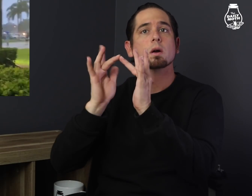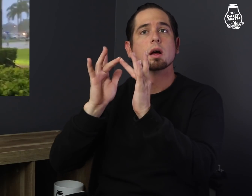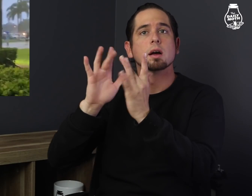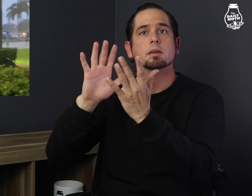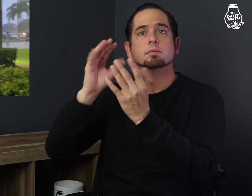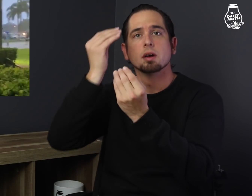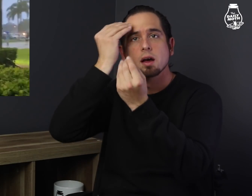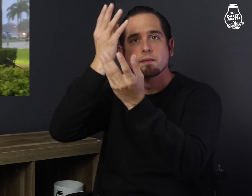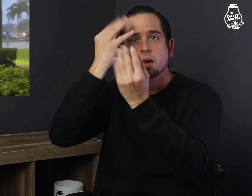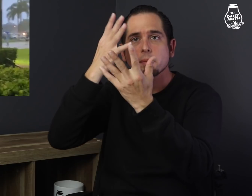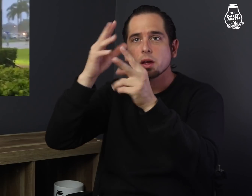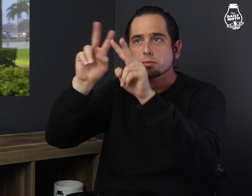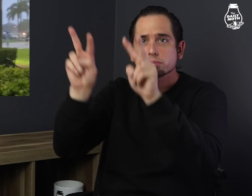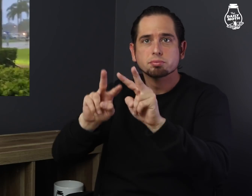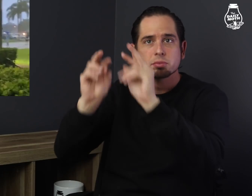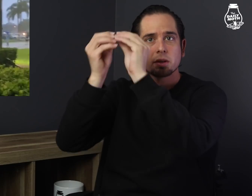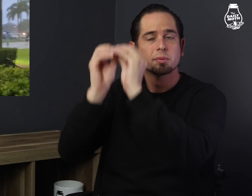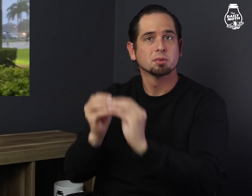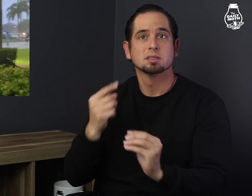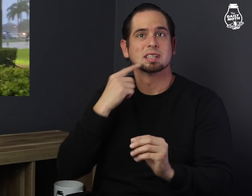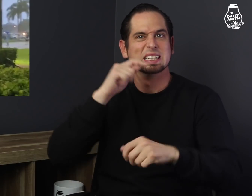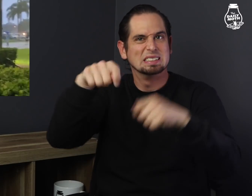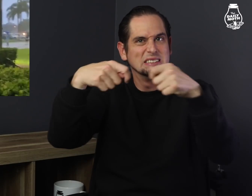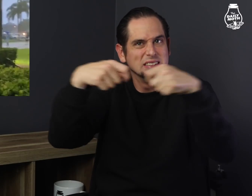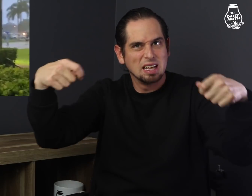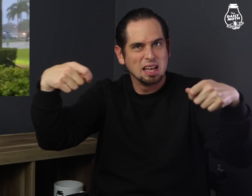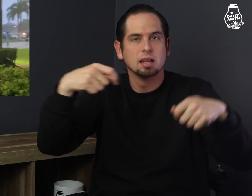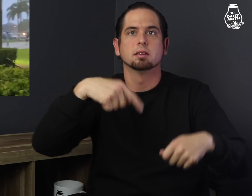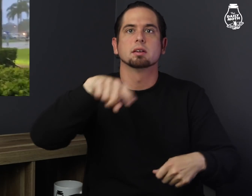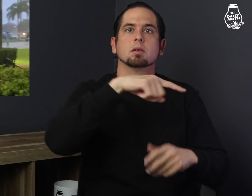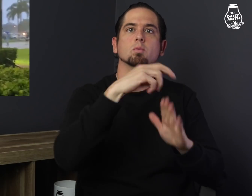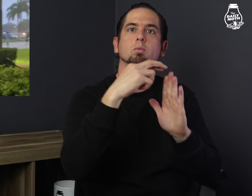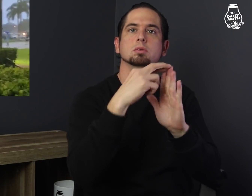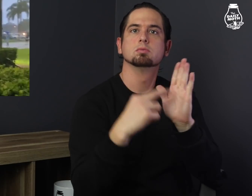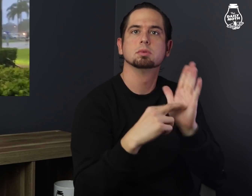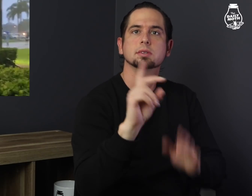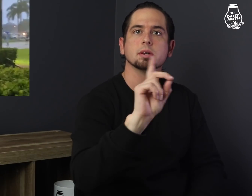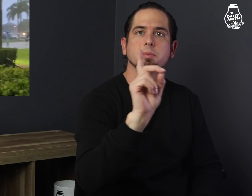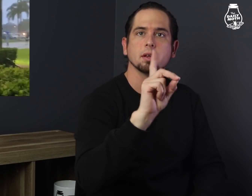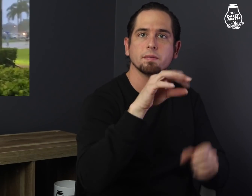Online records say it is a dead heat between registered